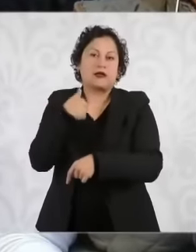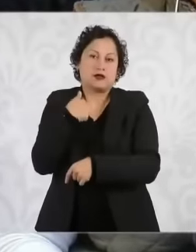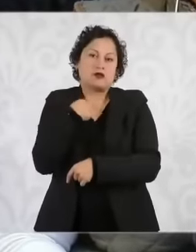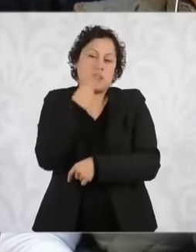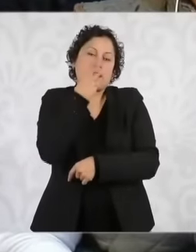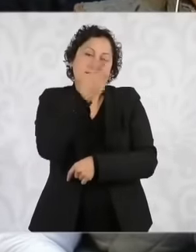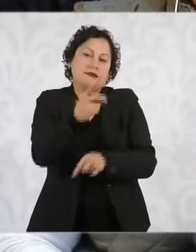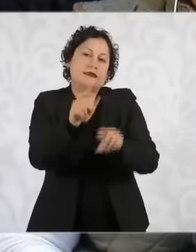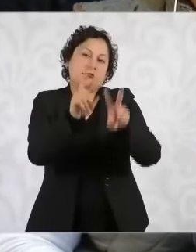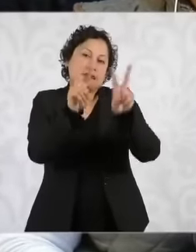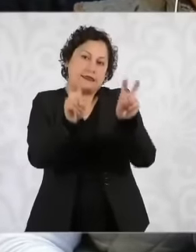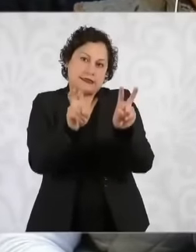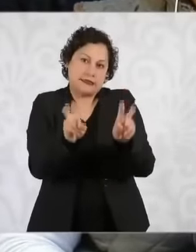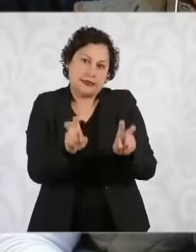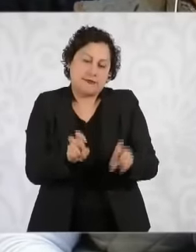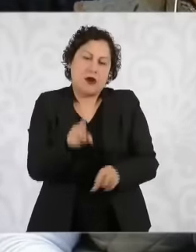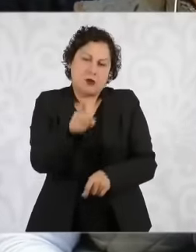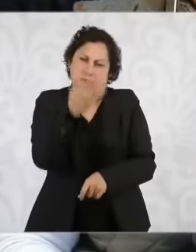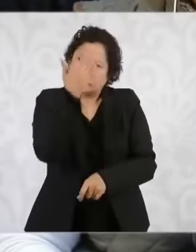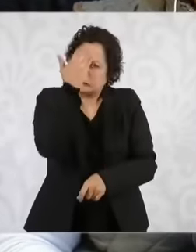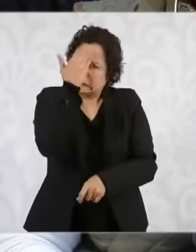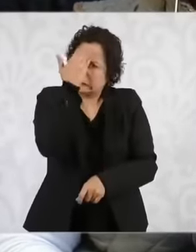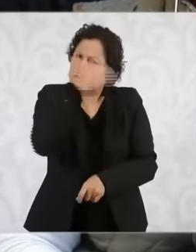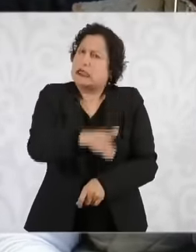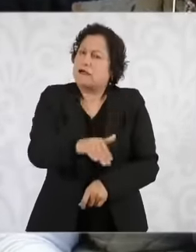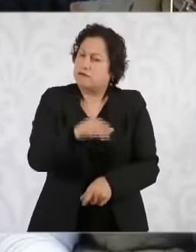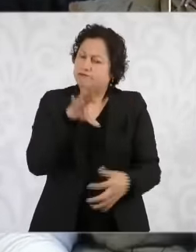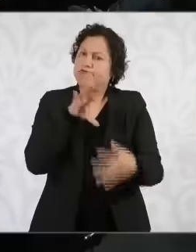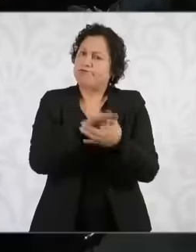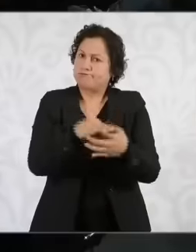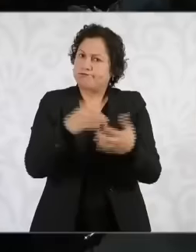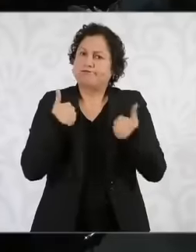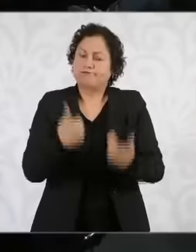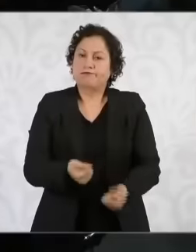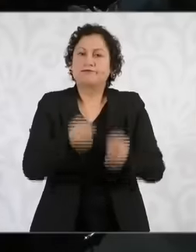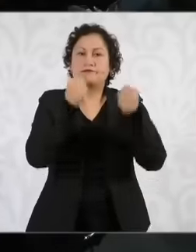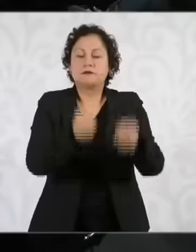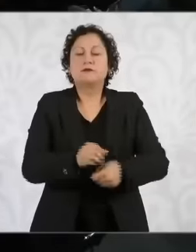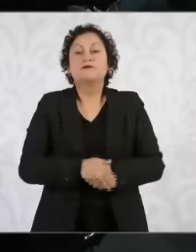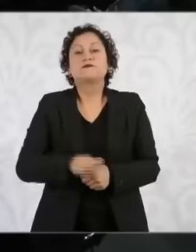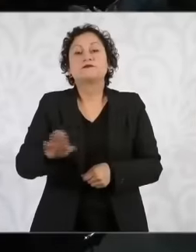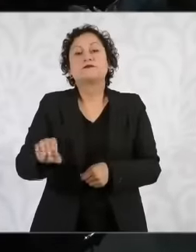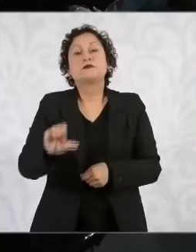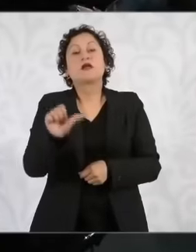you will surely understand, secretary. The a11, which is a variety from the Asgrow brand,